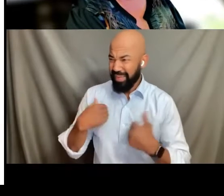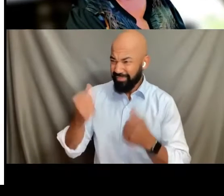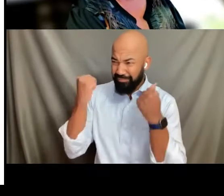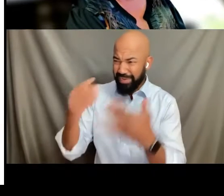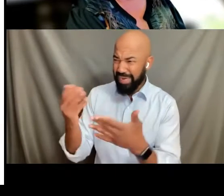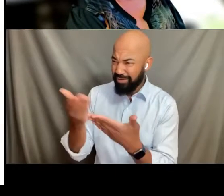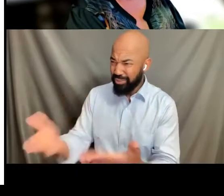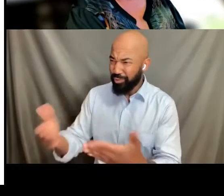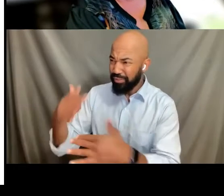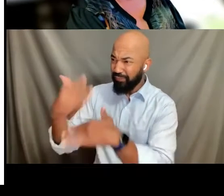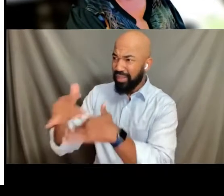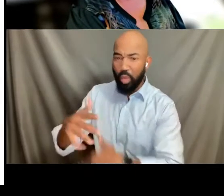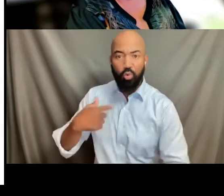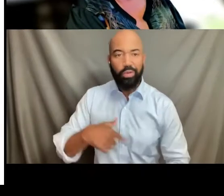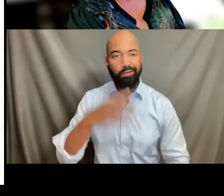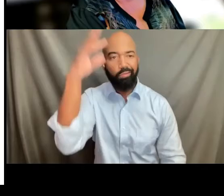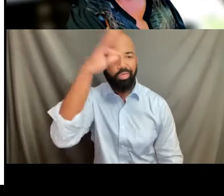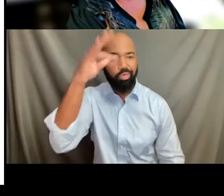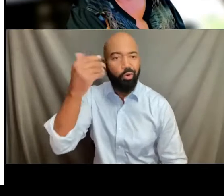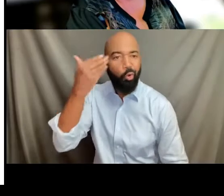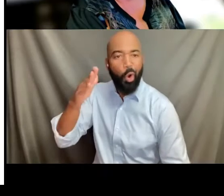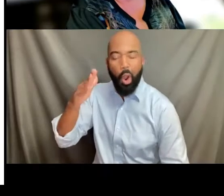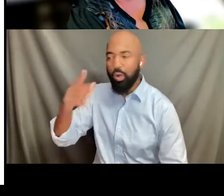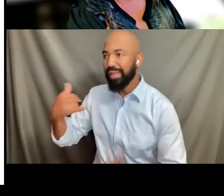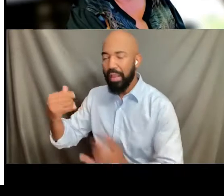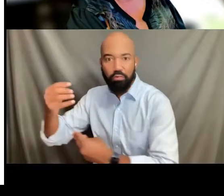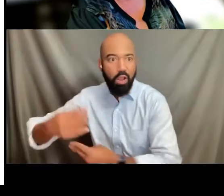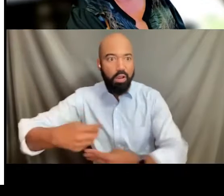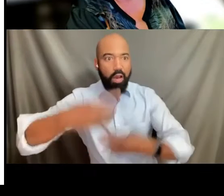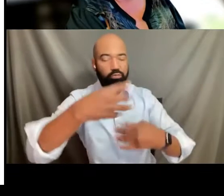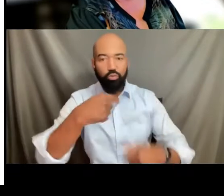We will also recruit additional mental health therapists.